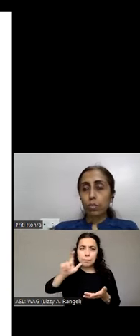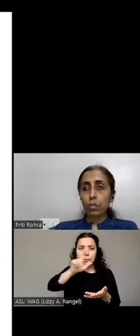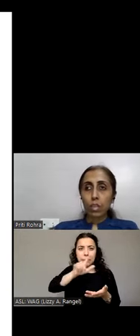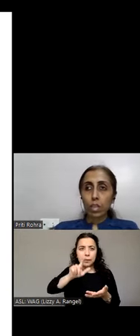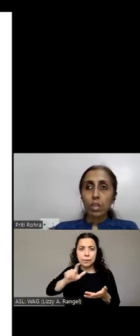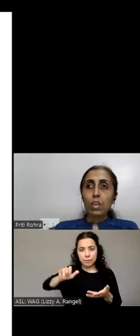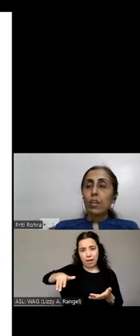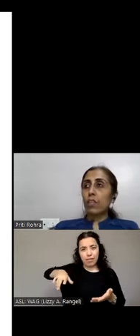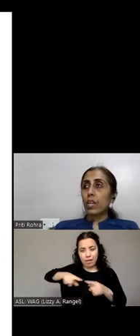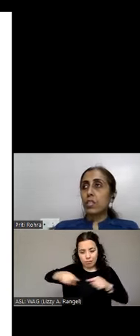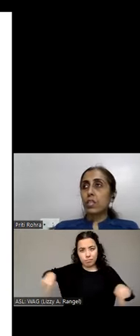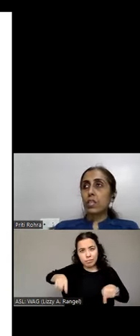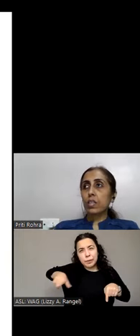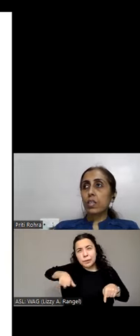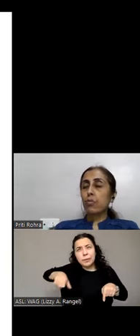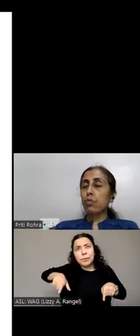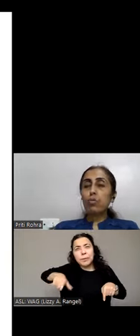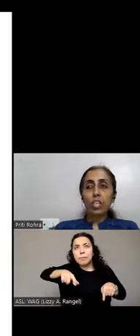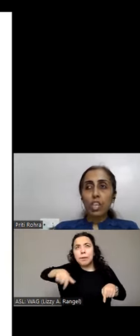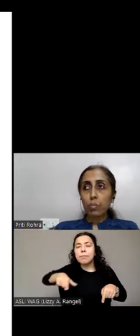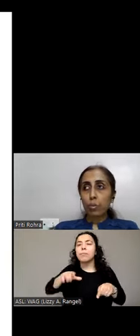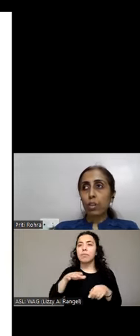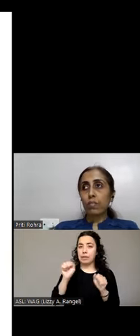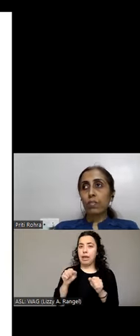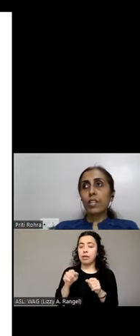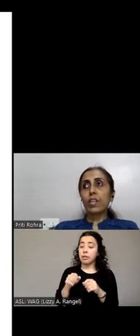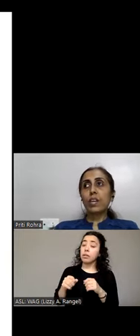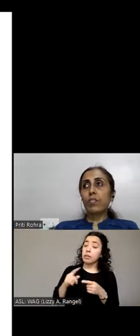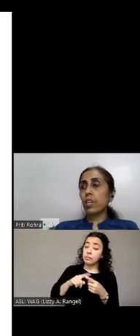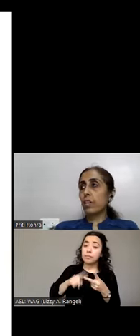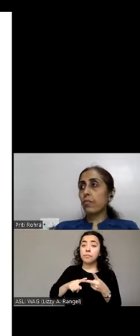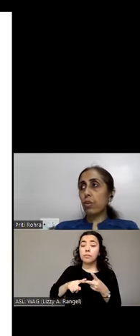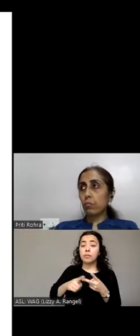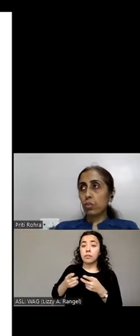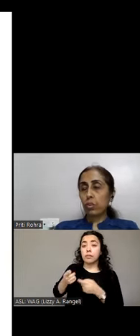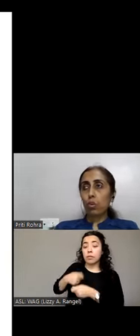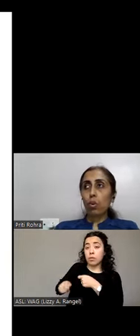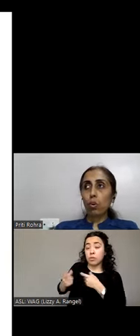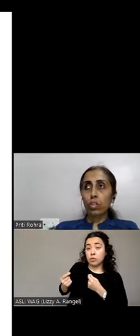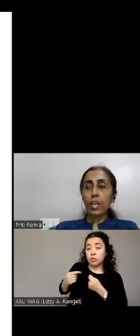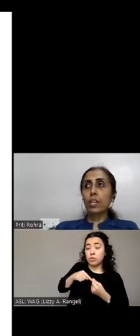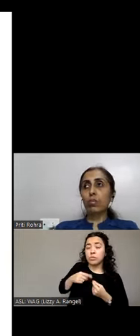the screen. Whereas they would use a keyboard when they are filling out forms or cycling through the